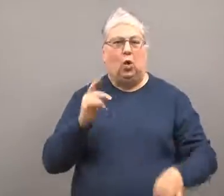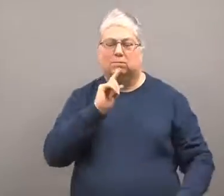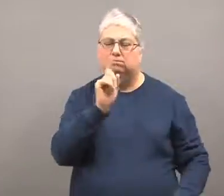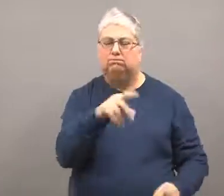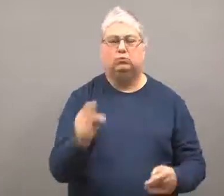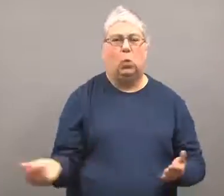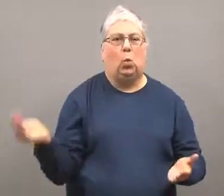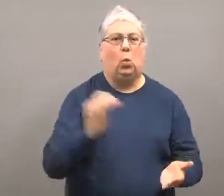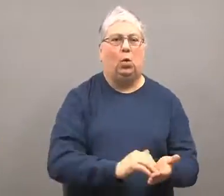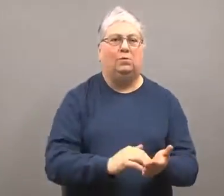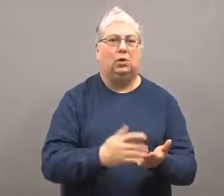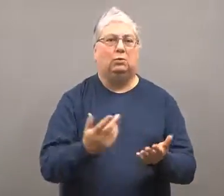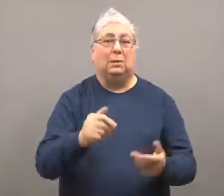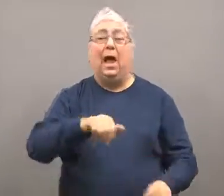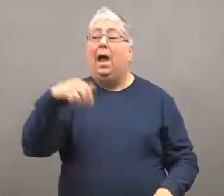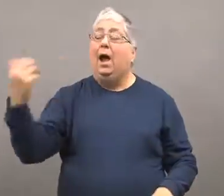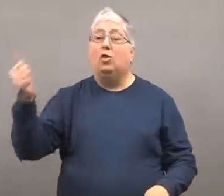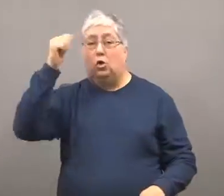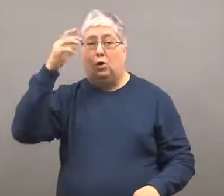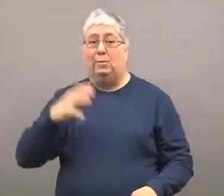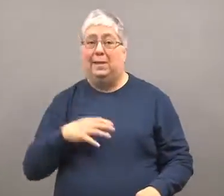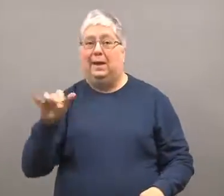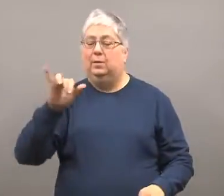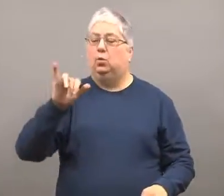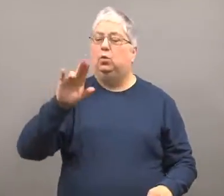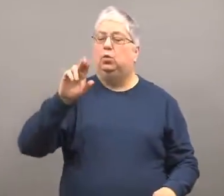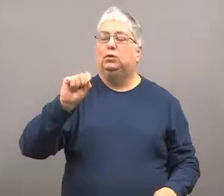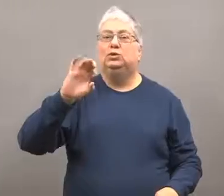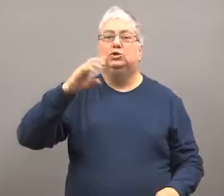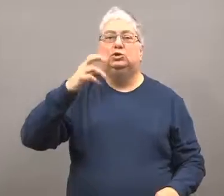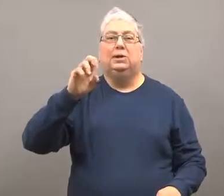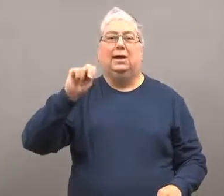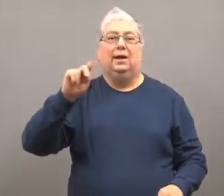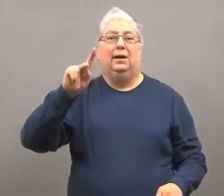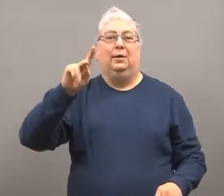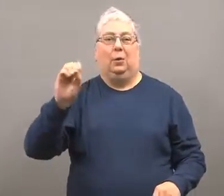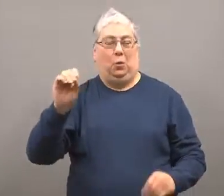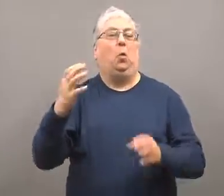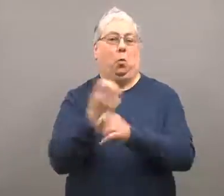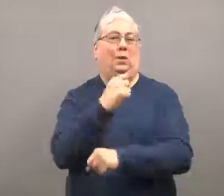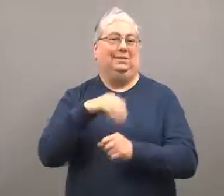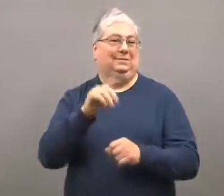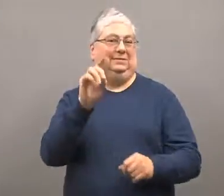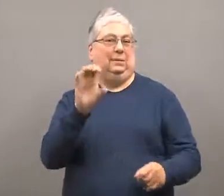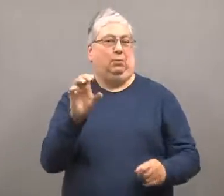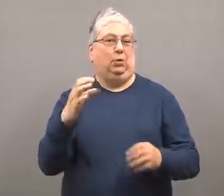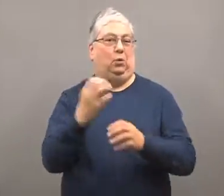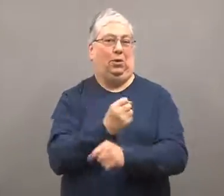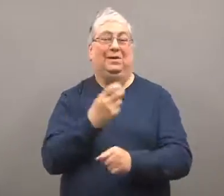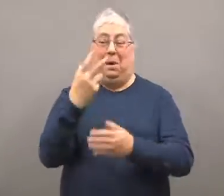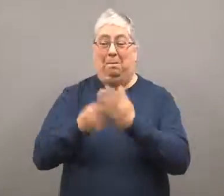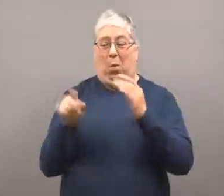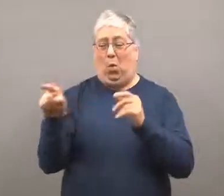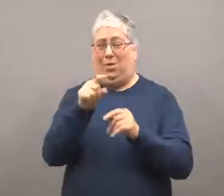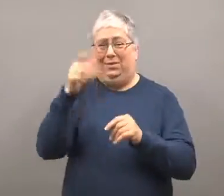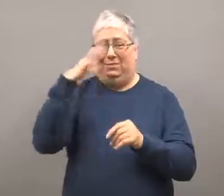The courts invalidated it and ordered a new election. Another man, Yushchenko, won in December.